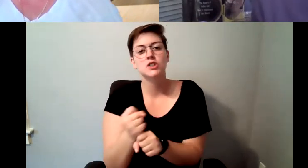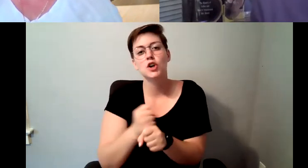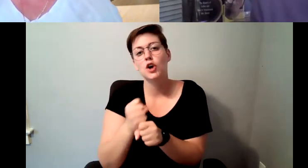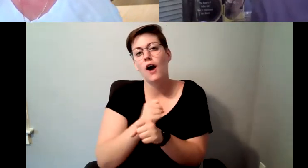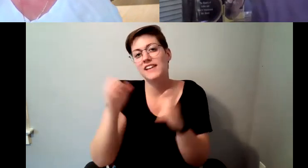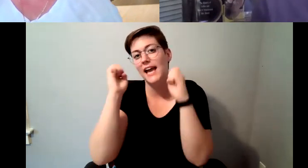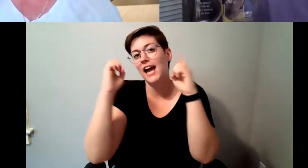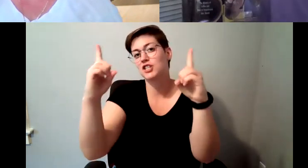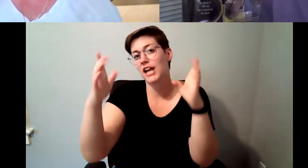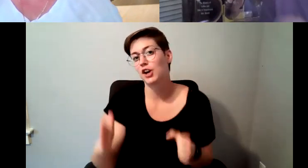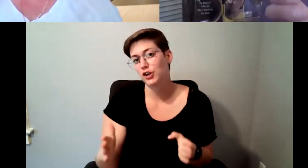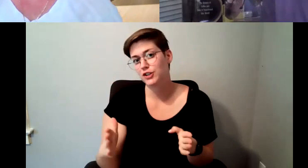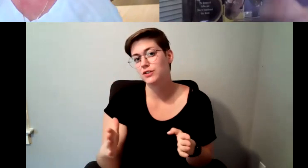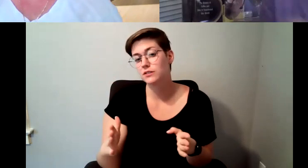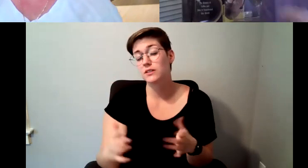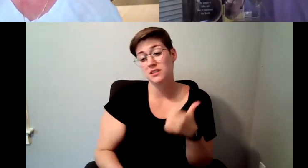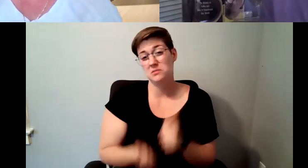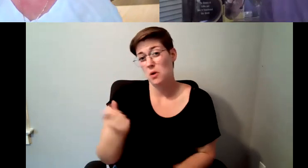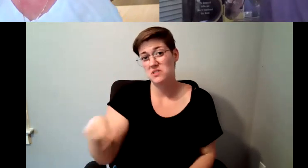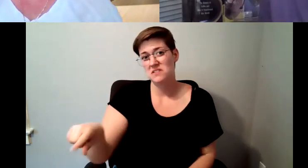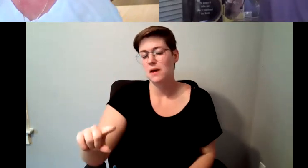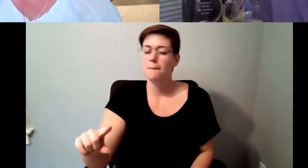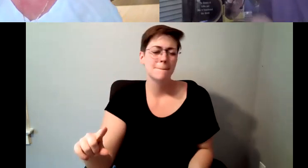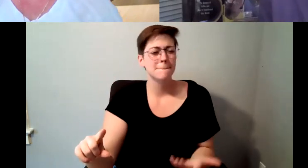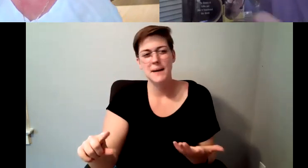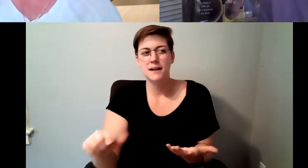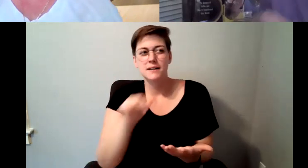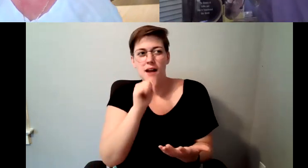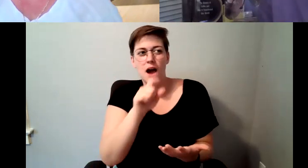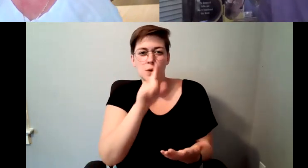D. Major Cohen: don't really do the work of coffee, nor have they ever done the work,